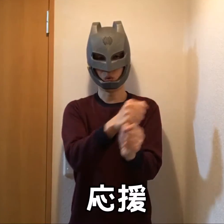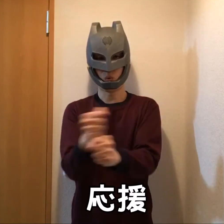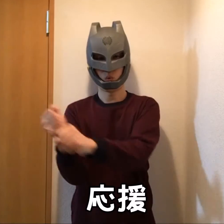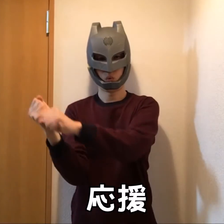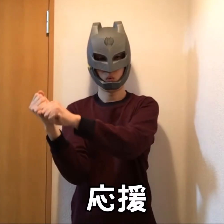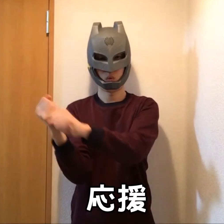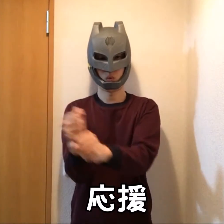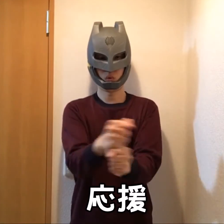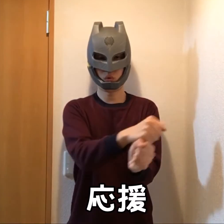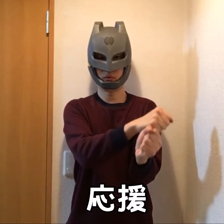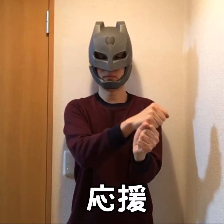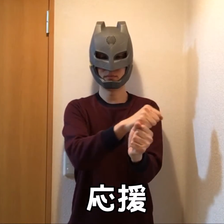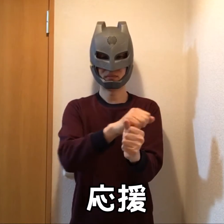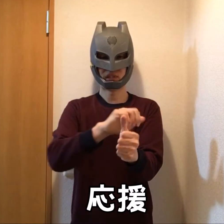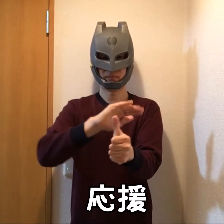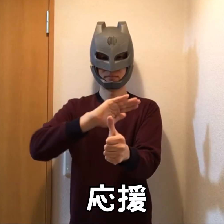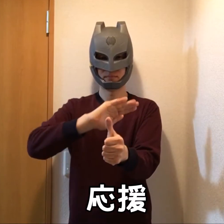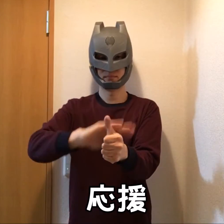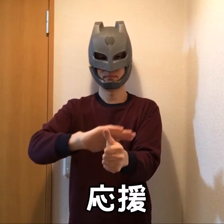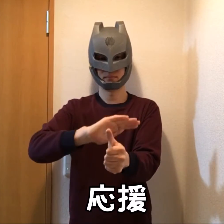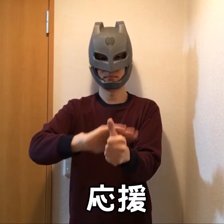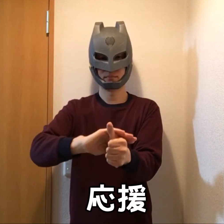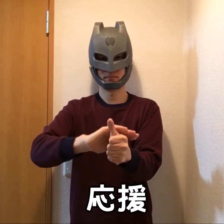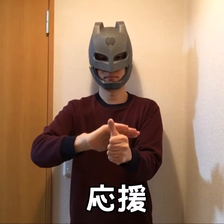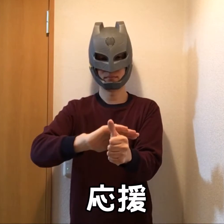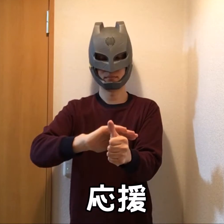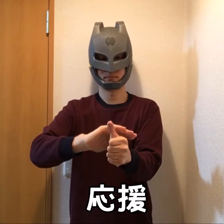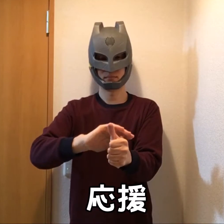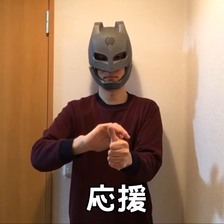Cheer